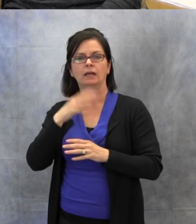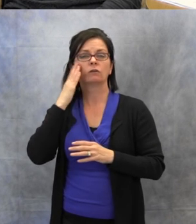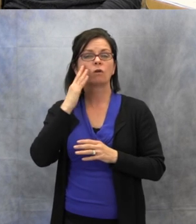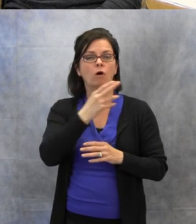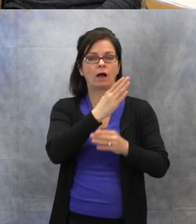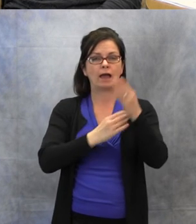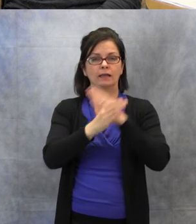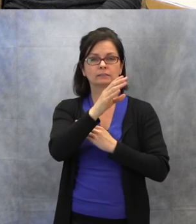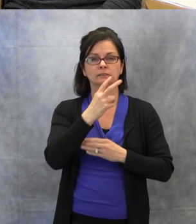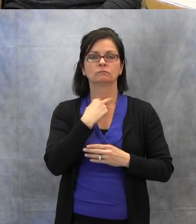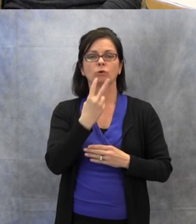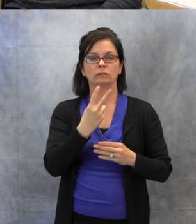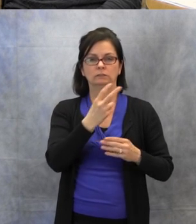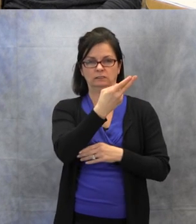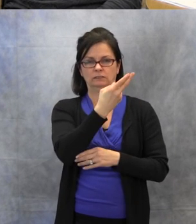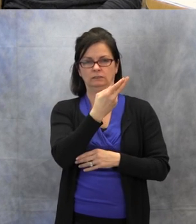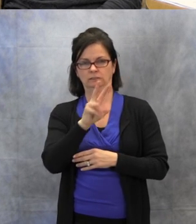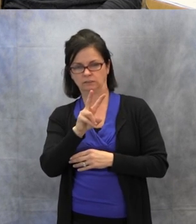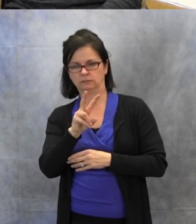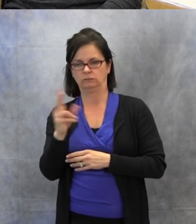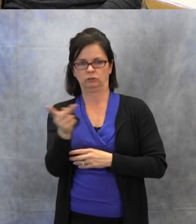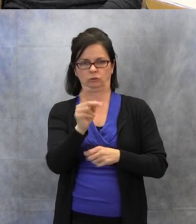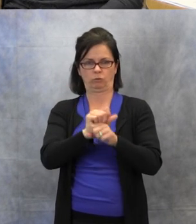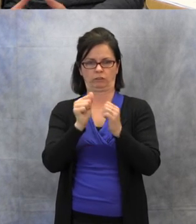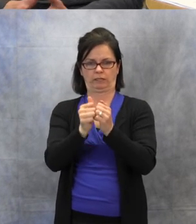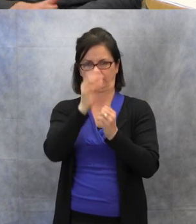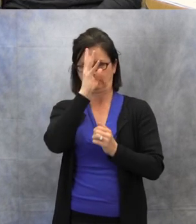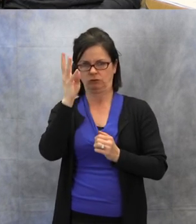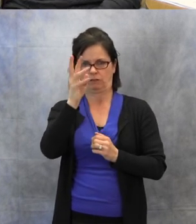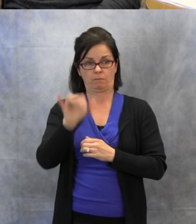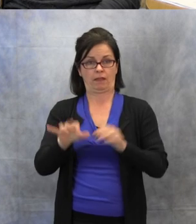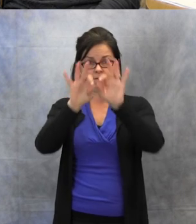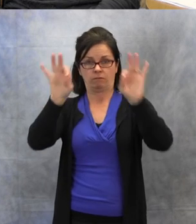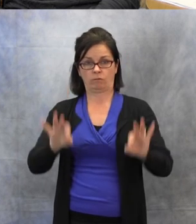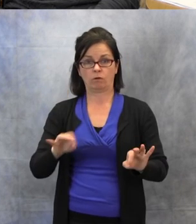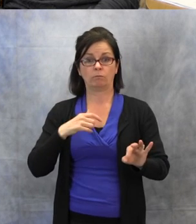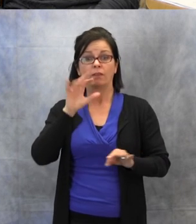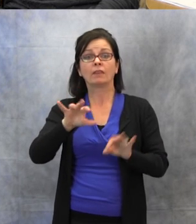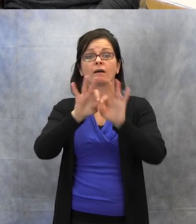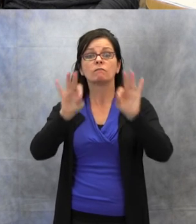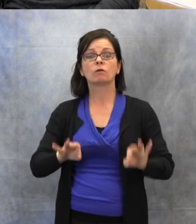together. I bring this to all of my IEPs that I go